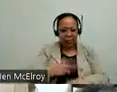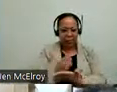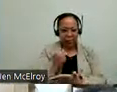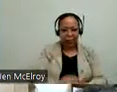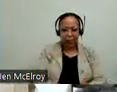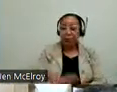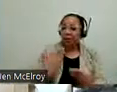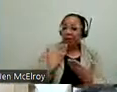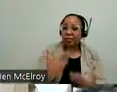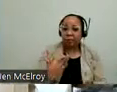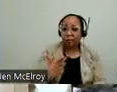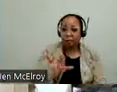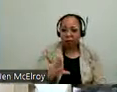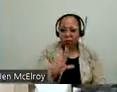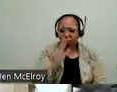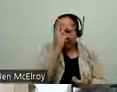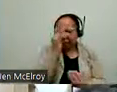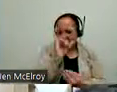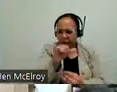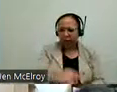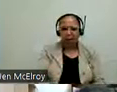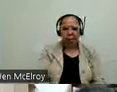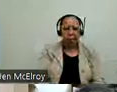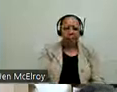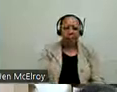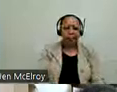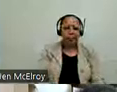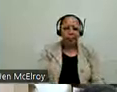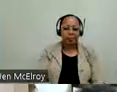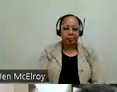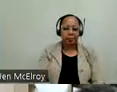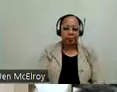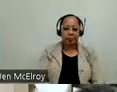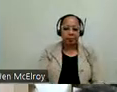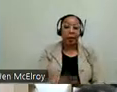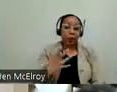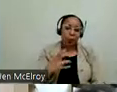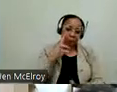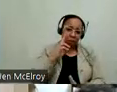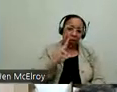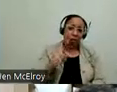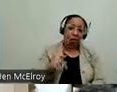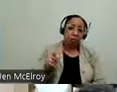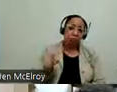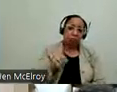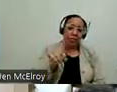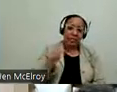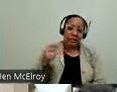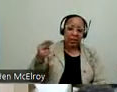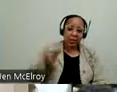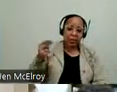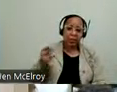We want to honor our disability